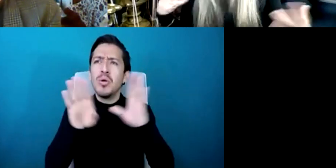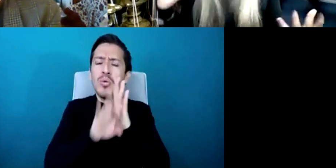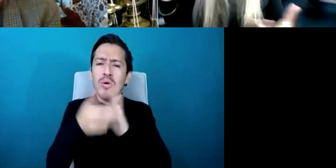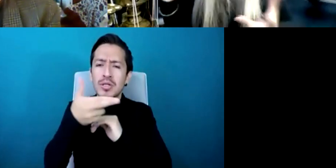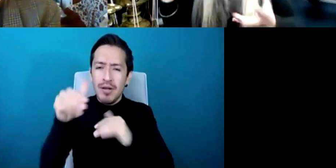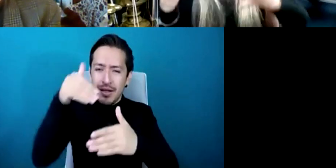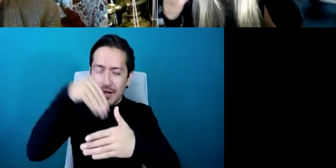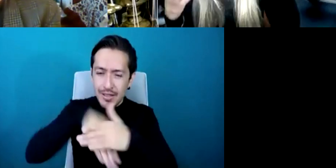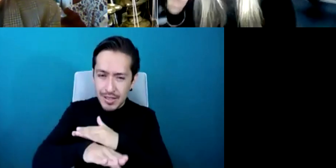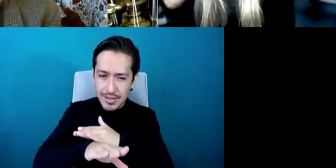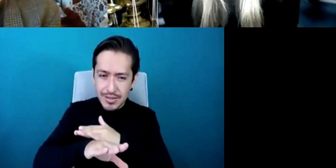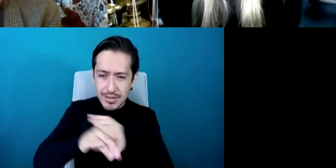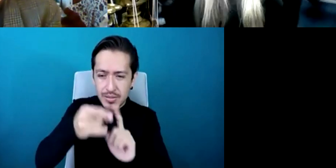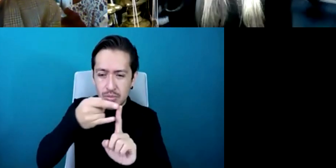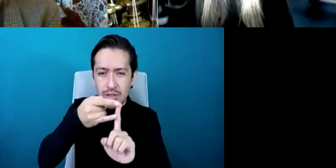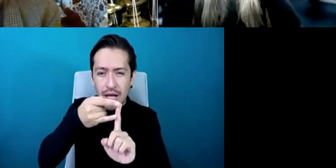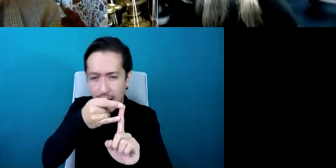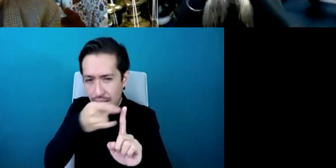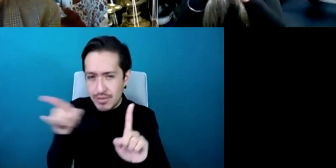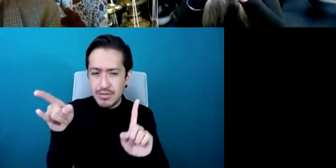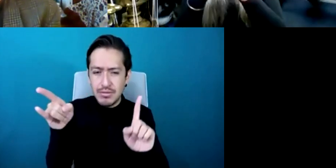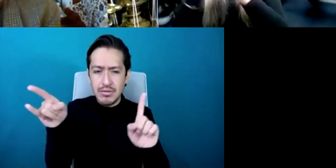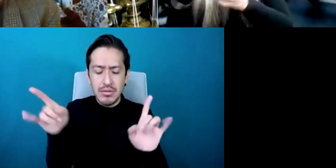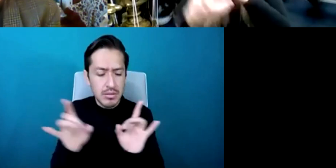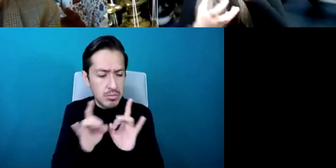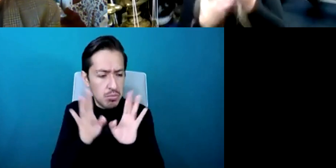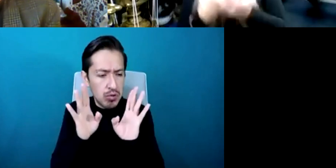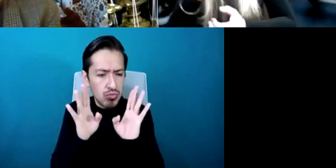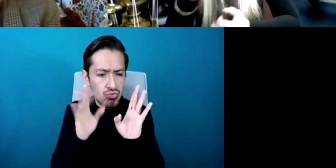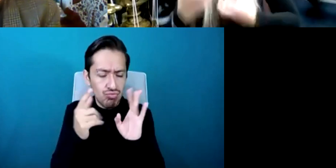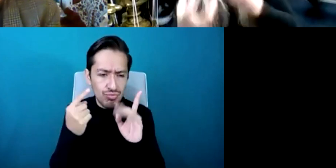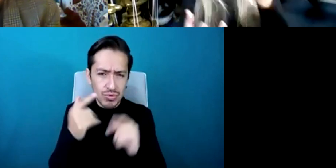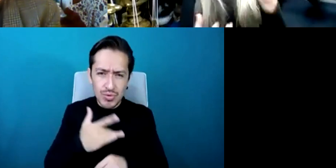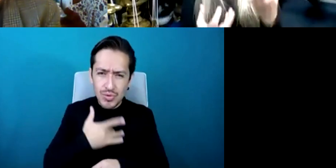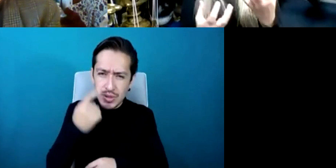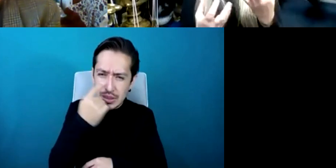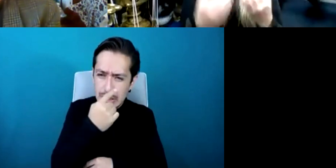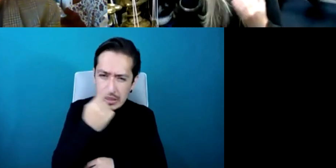immediately you know all of your senses are coming together but it's the listening aspect and I don't